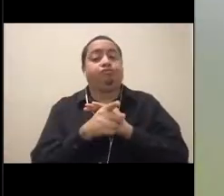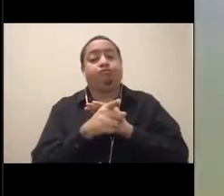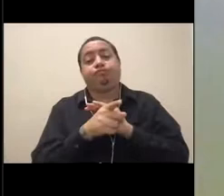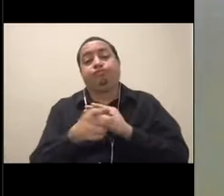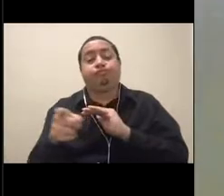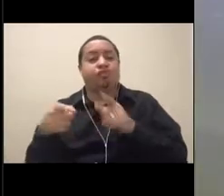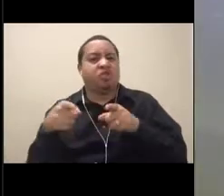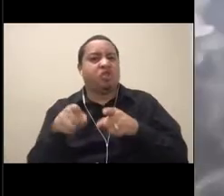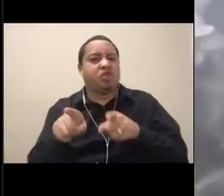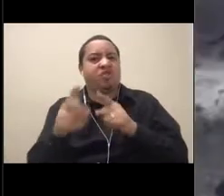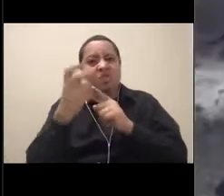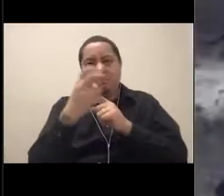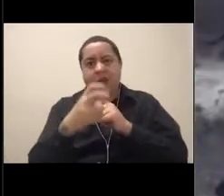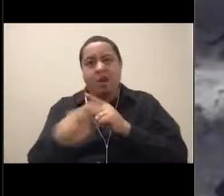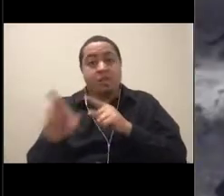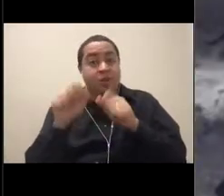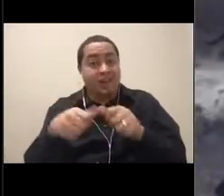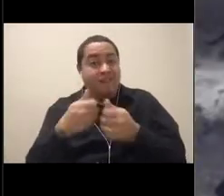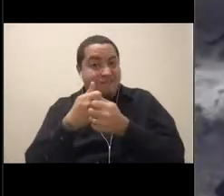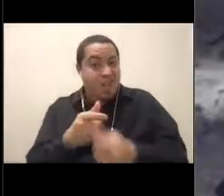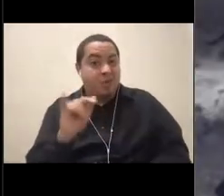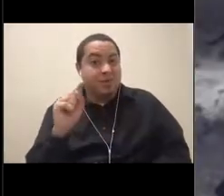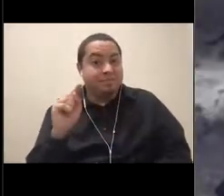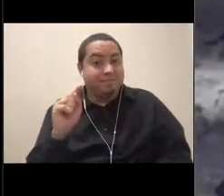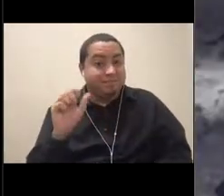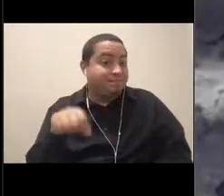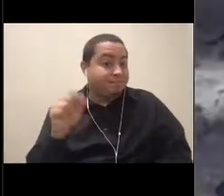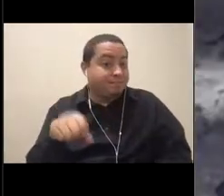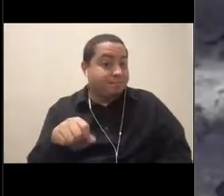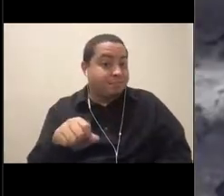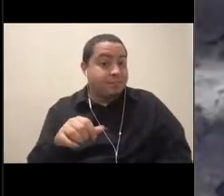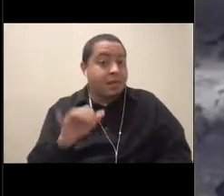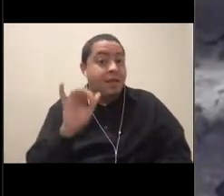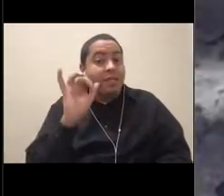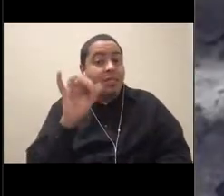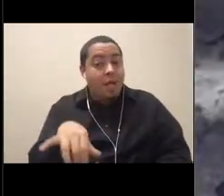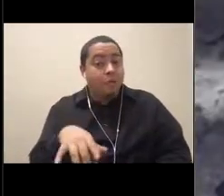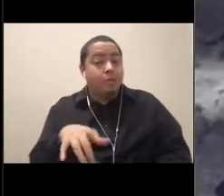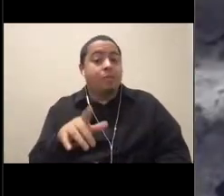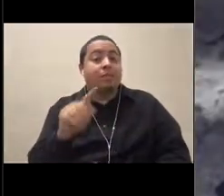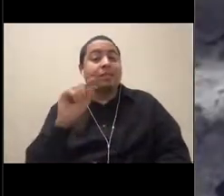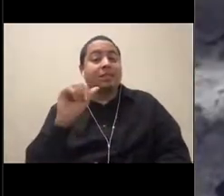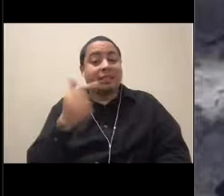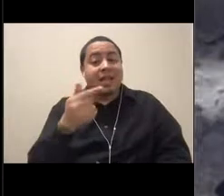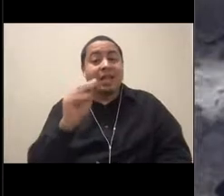we can track where it goes. So this one we mentioned was tagged in Monterey Bay. Here it goes across the Pacific.